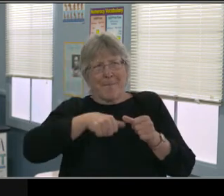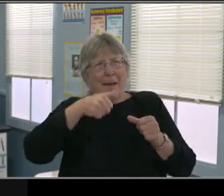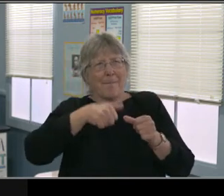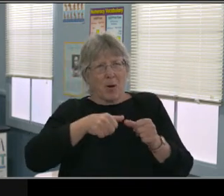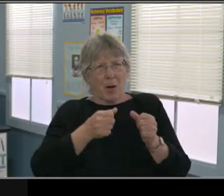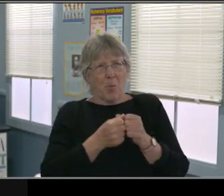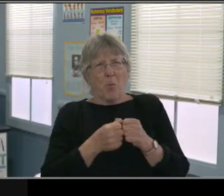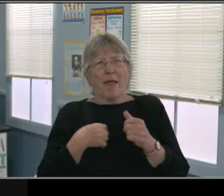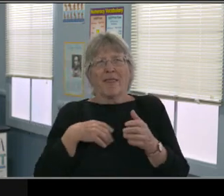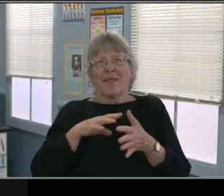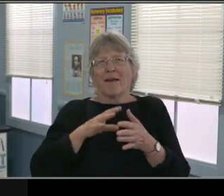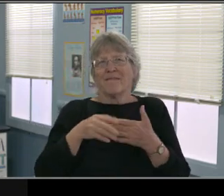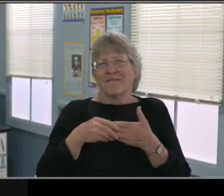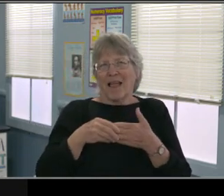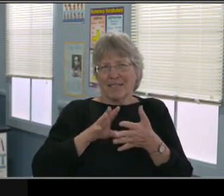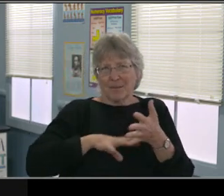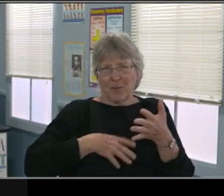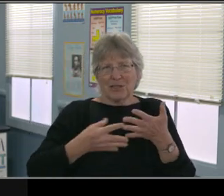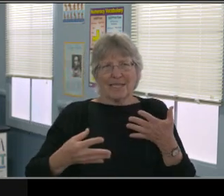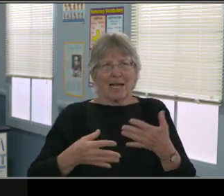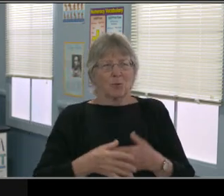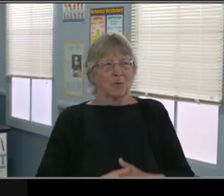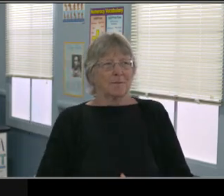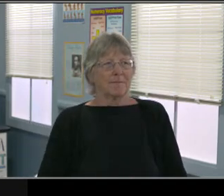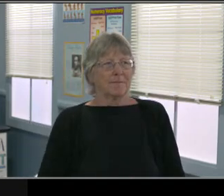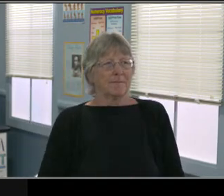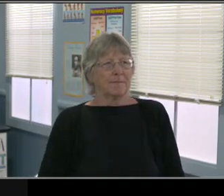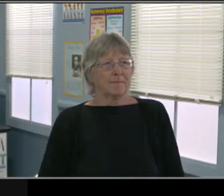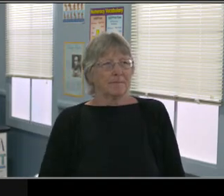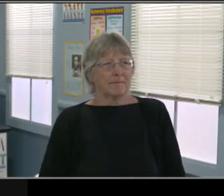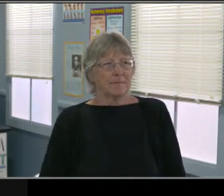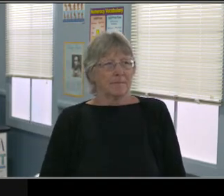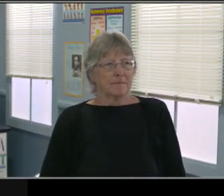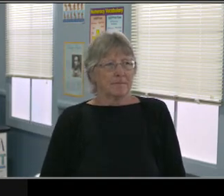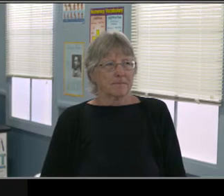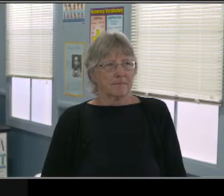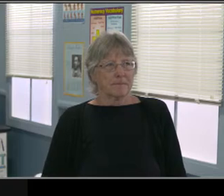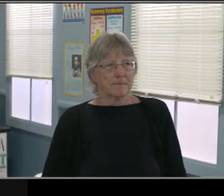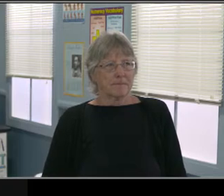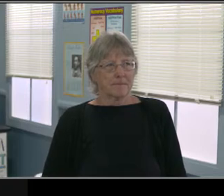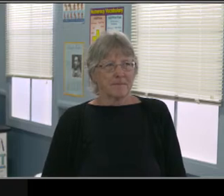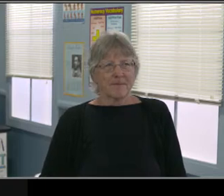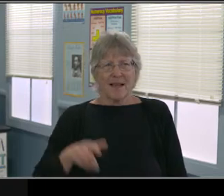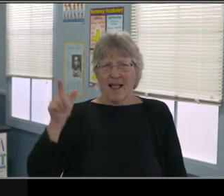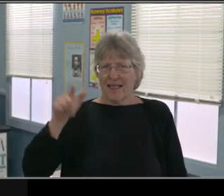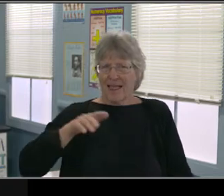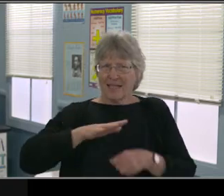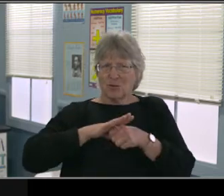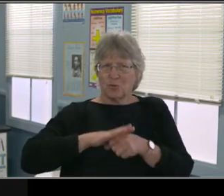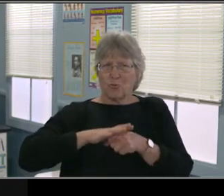And parents can audit the quality of the skills. You can look and see the handwriting.